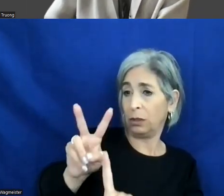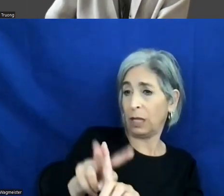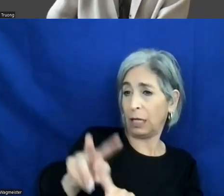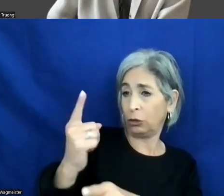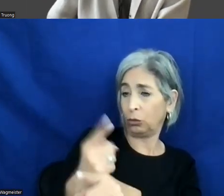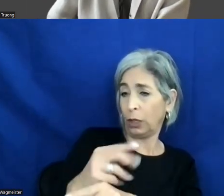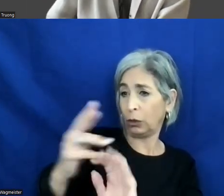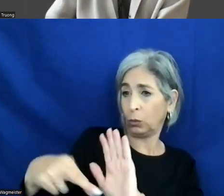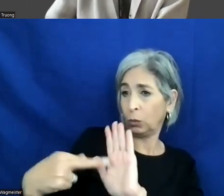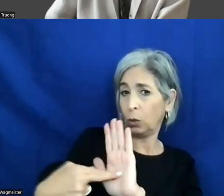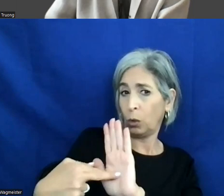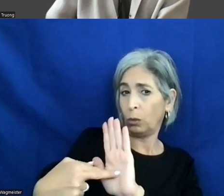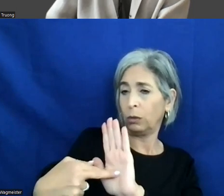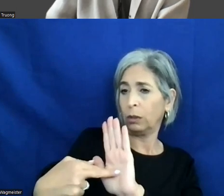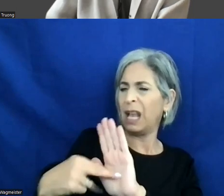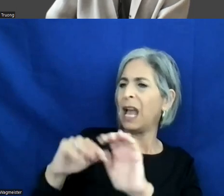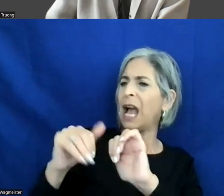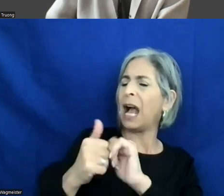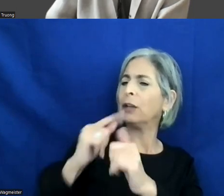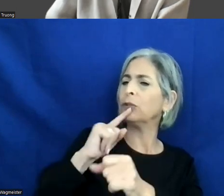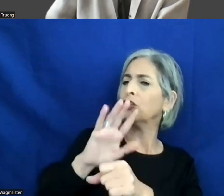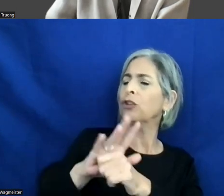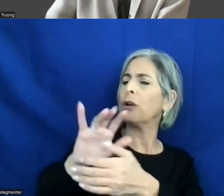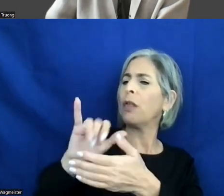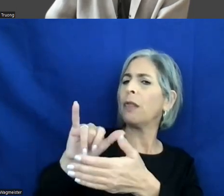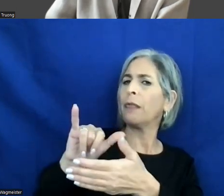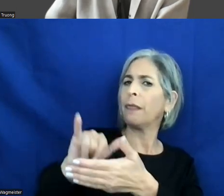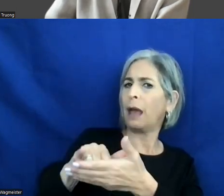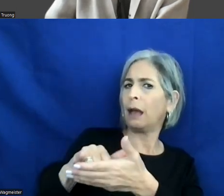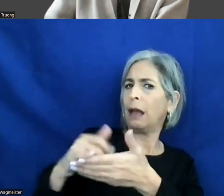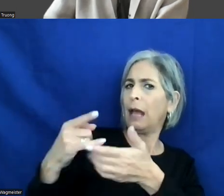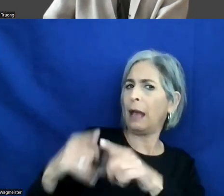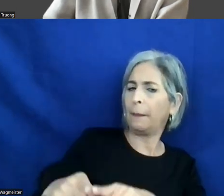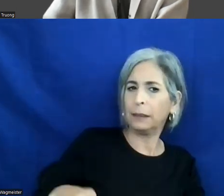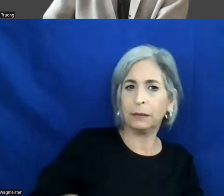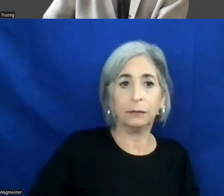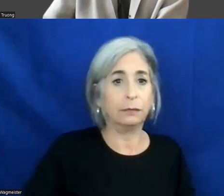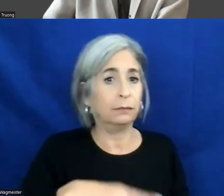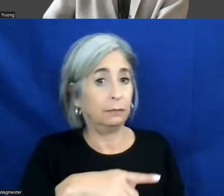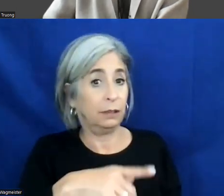and attributes, how do you ensure this? >> MITALI KAMAT: Does anyone want to take